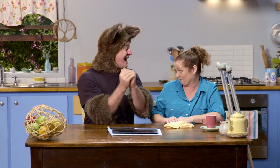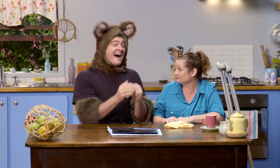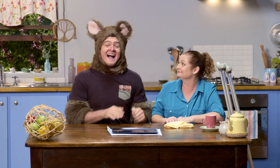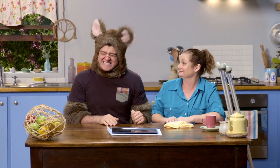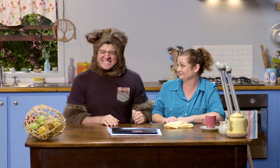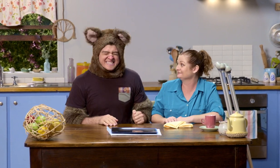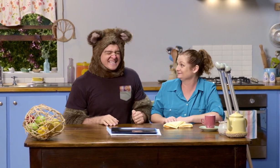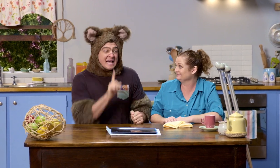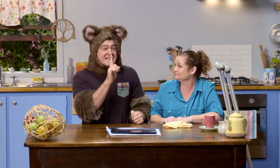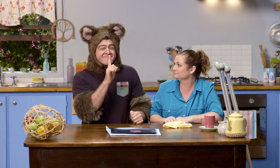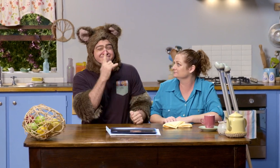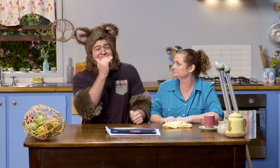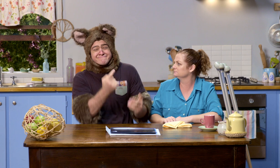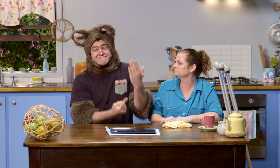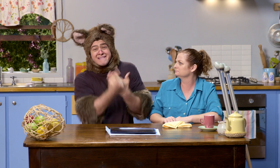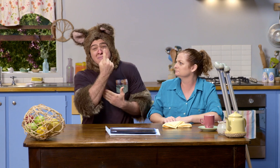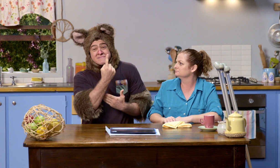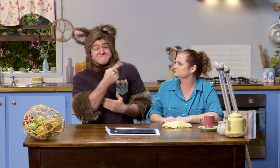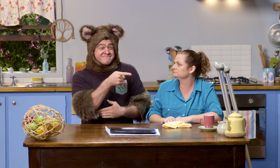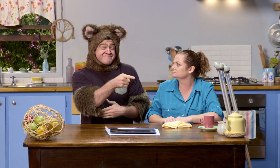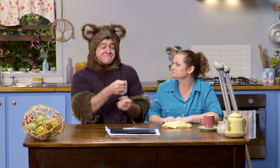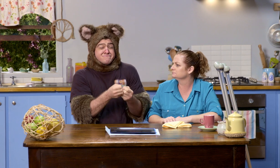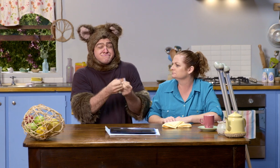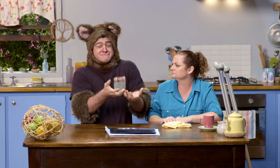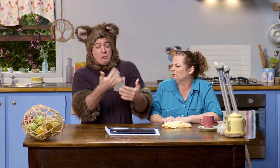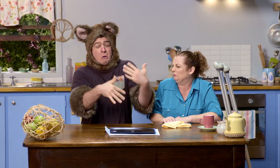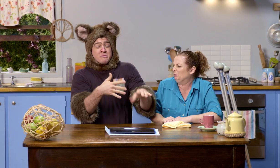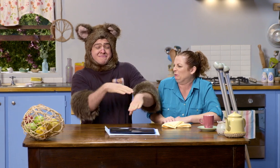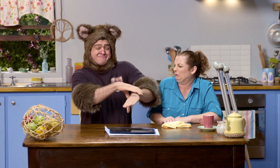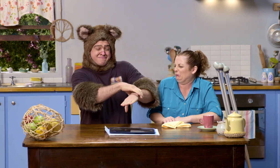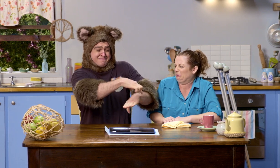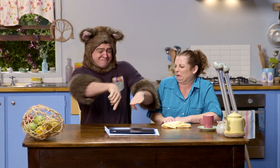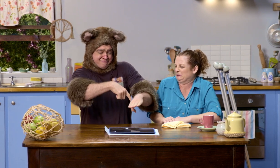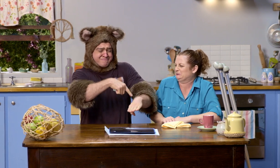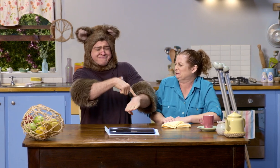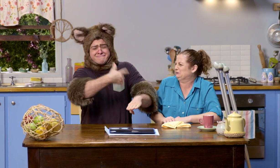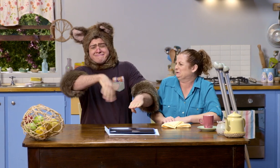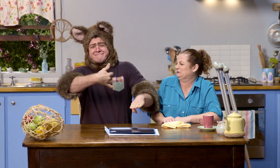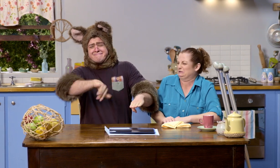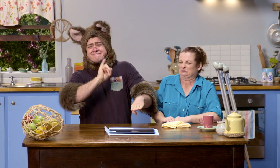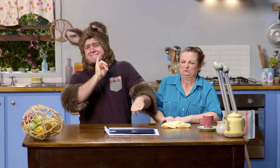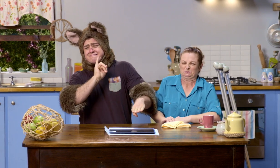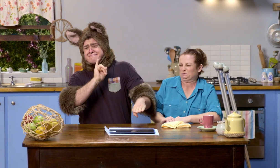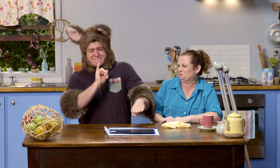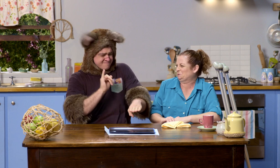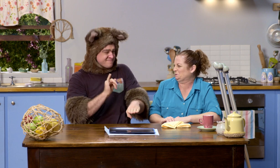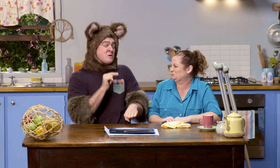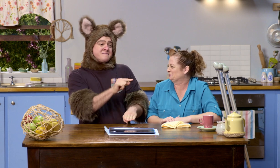Yes? But unfortunately, she hurt her foot. Oh. Ooh.